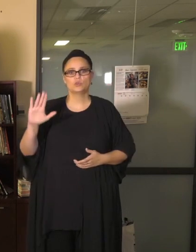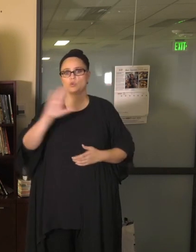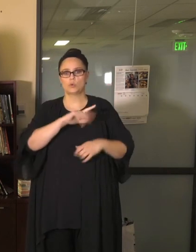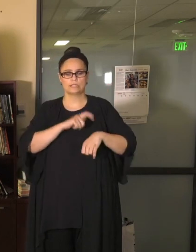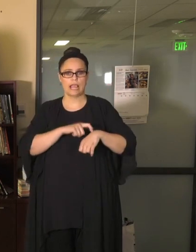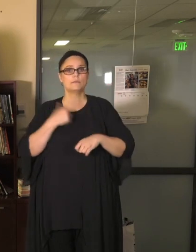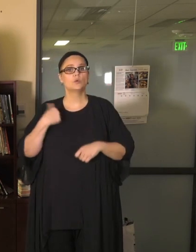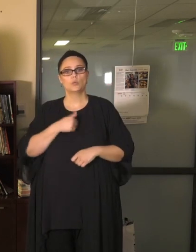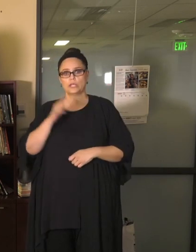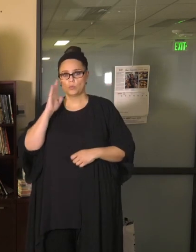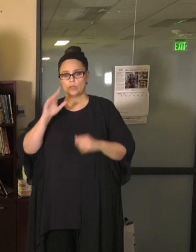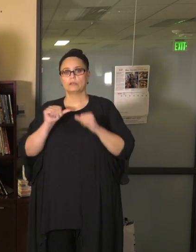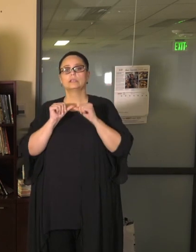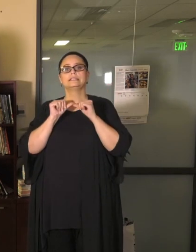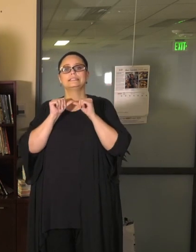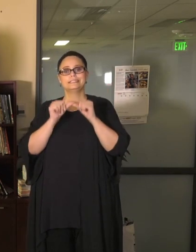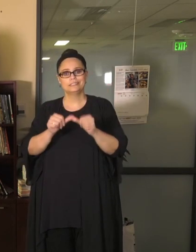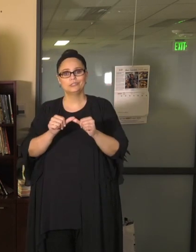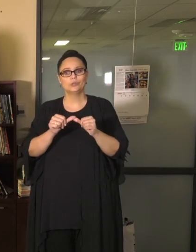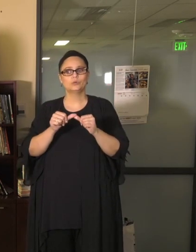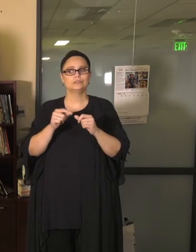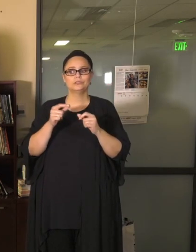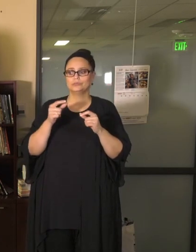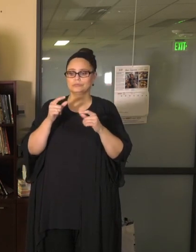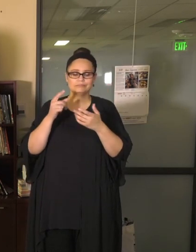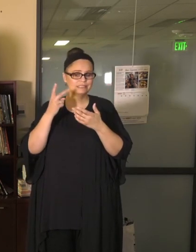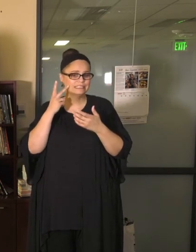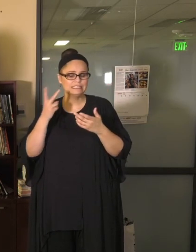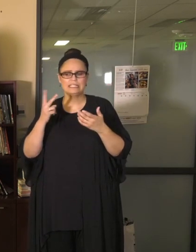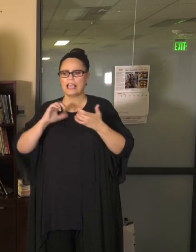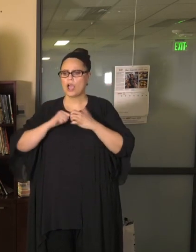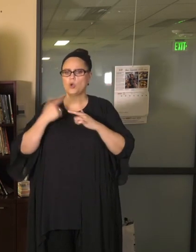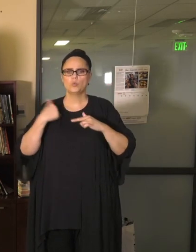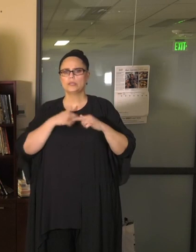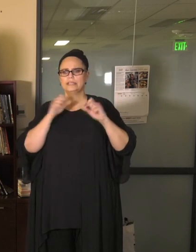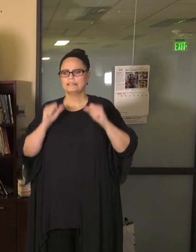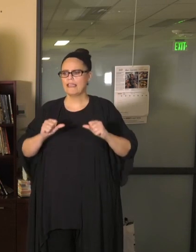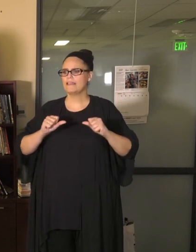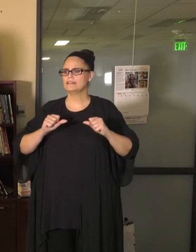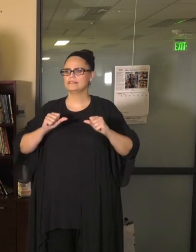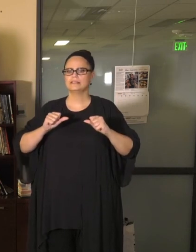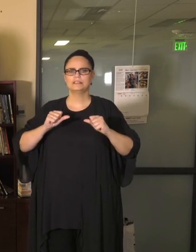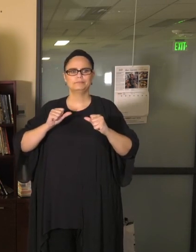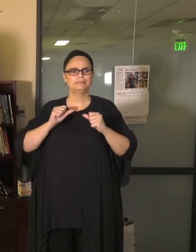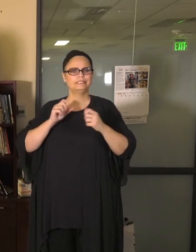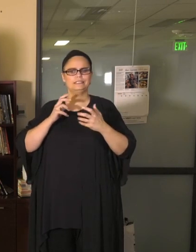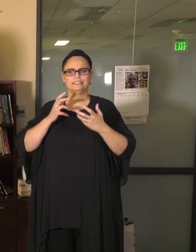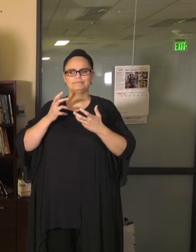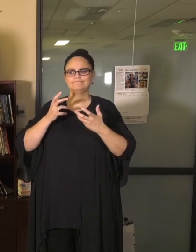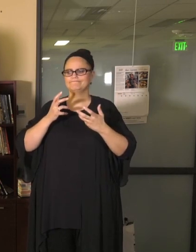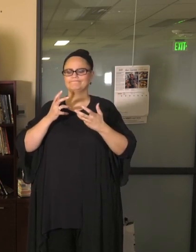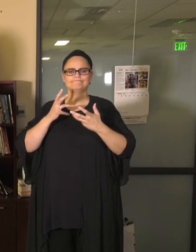continuing to look into ways that we can engage in this time, together. I know a number of you have asked for some live